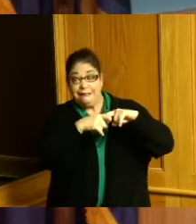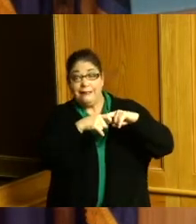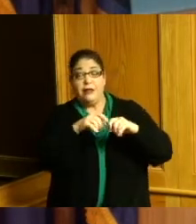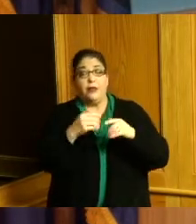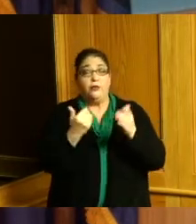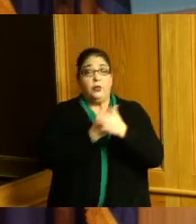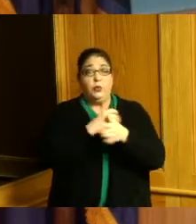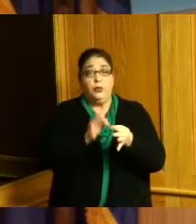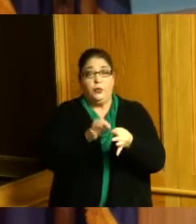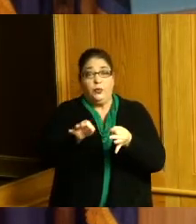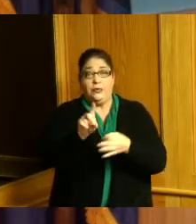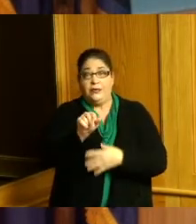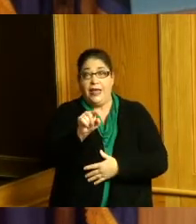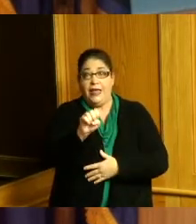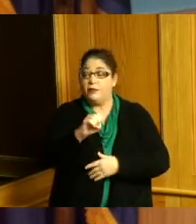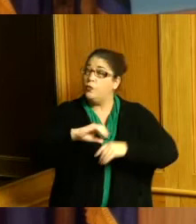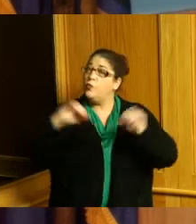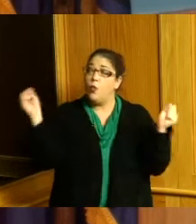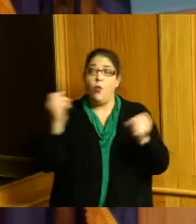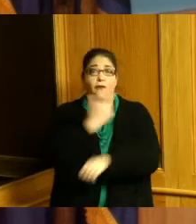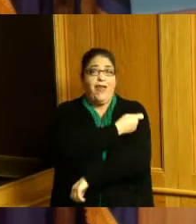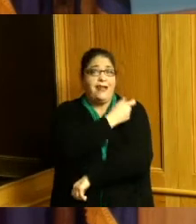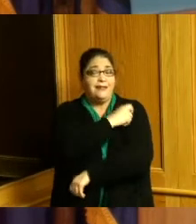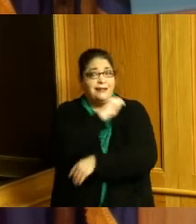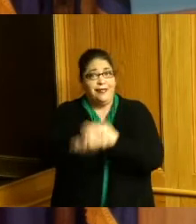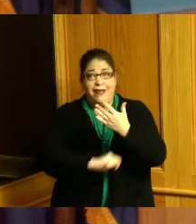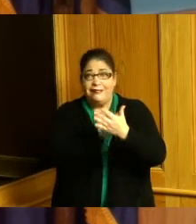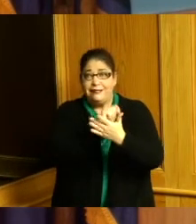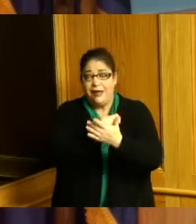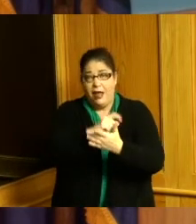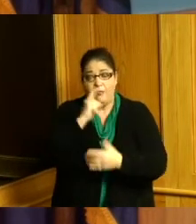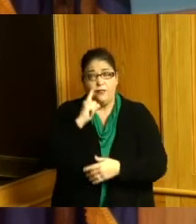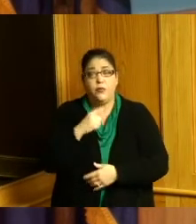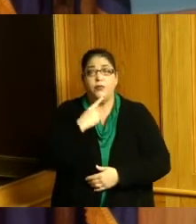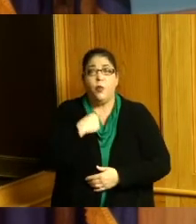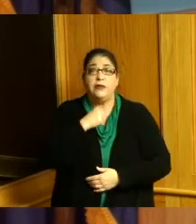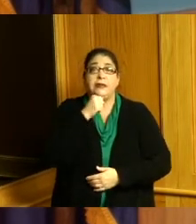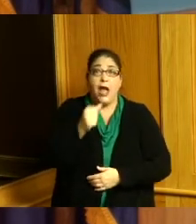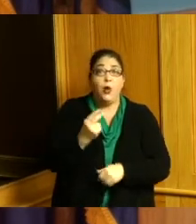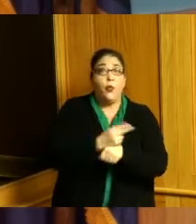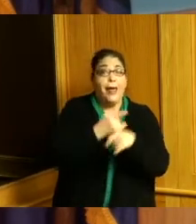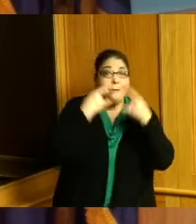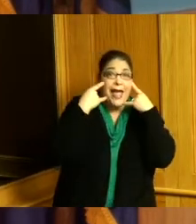have a vaccine we were told not to wear masks then to wear masks but then not to wear masks